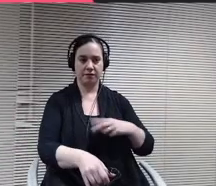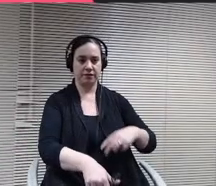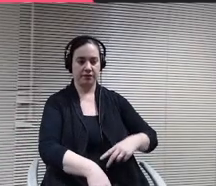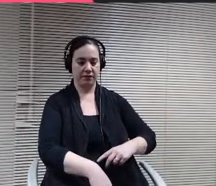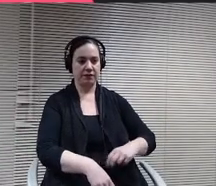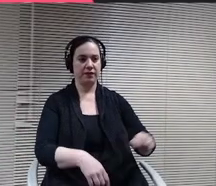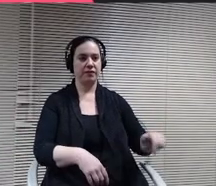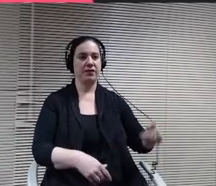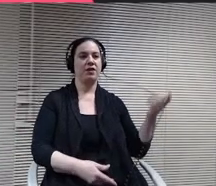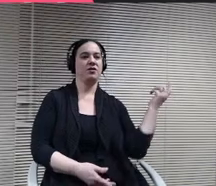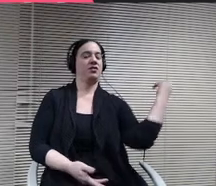Remember.